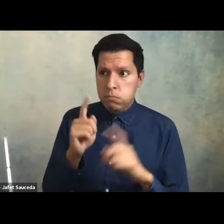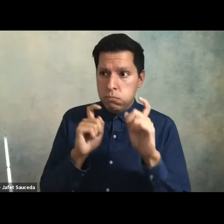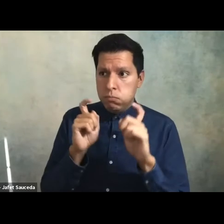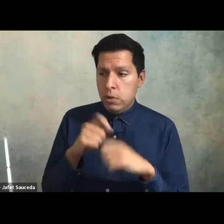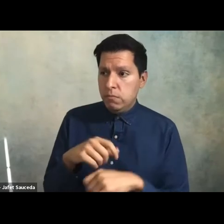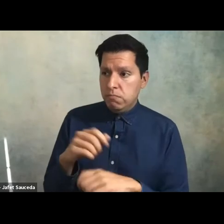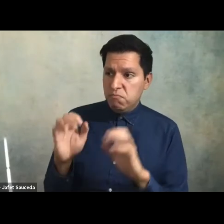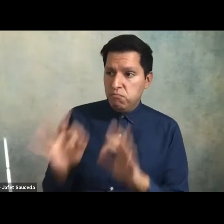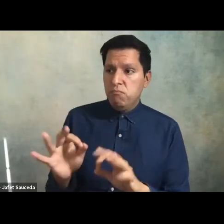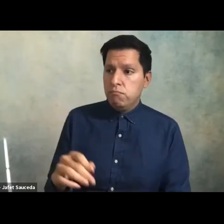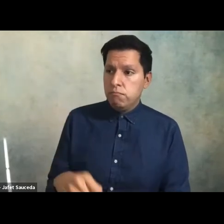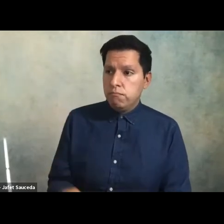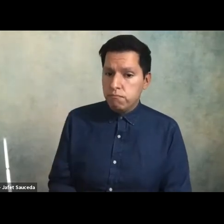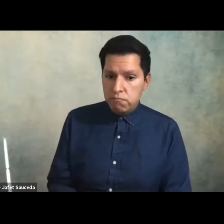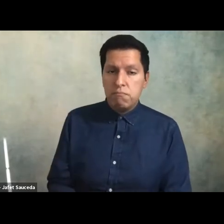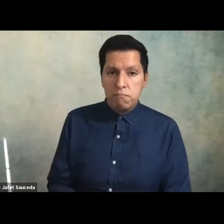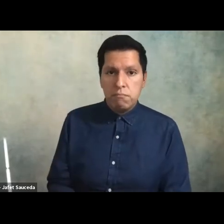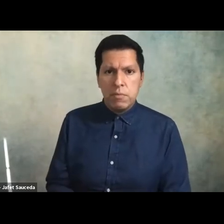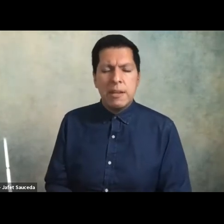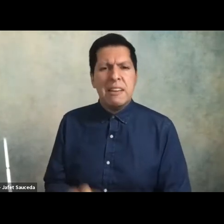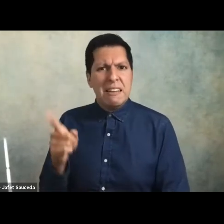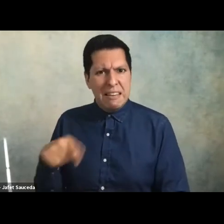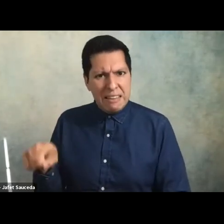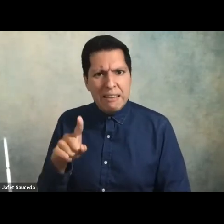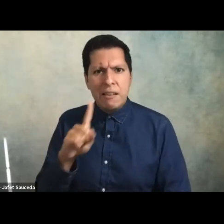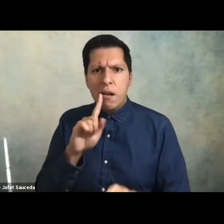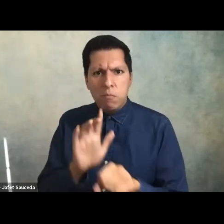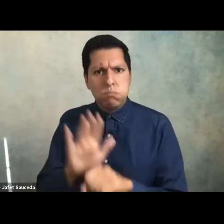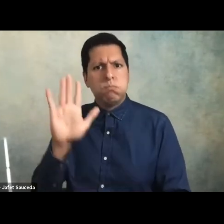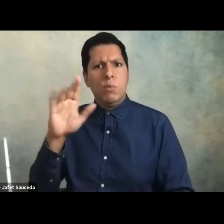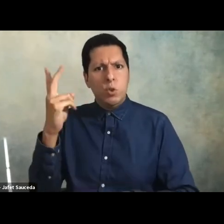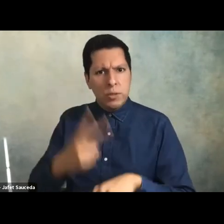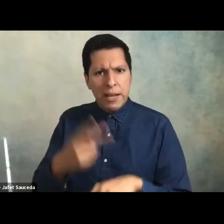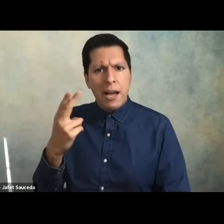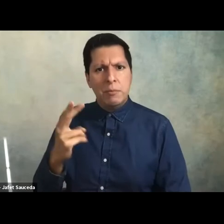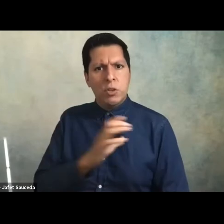he has also testified twice to the united states house of representatives